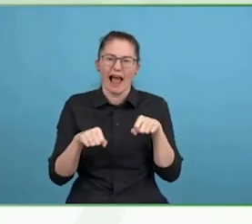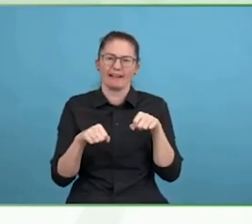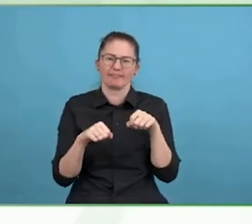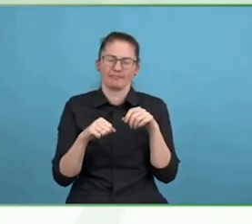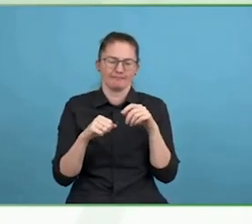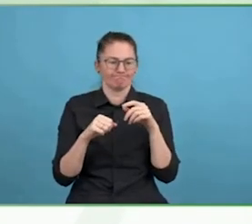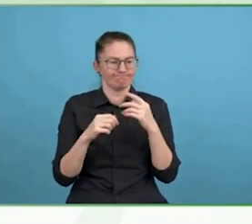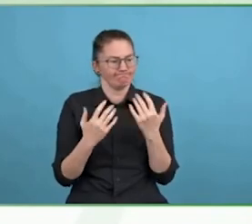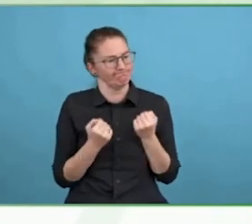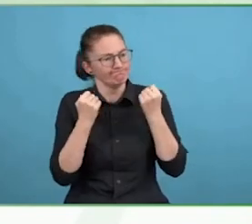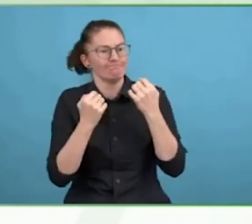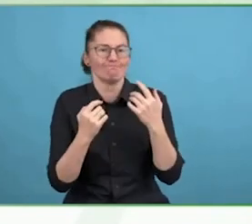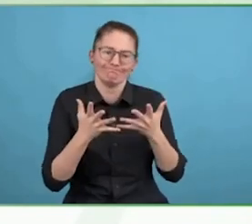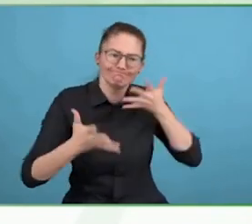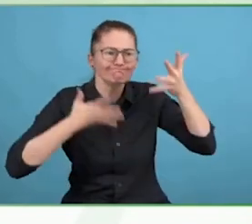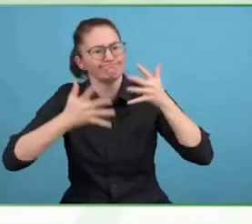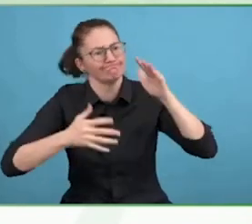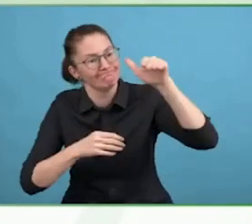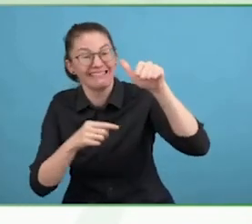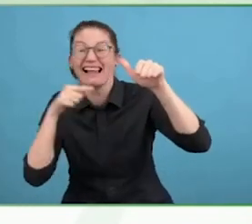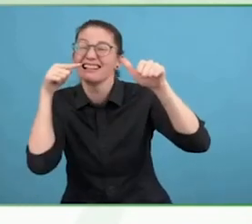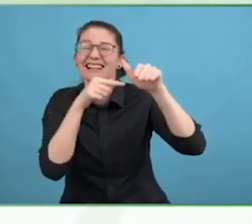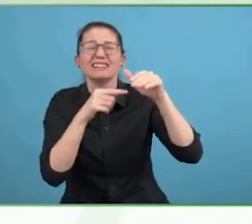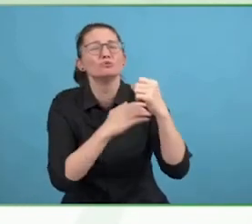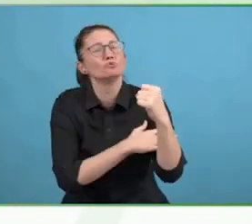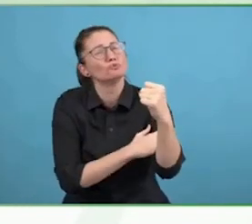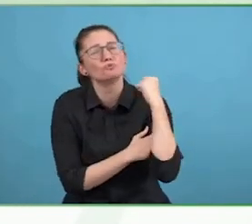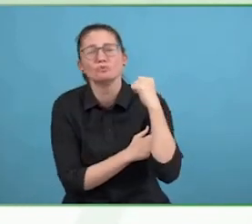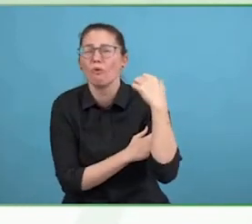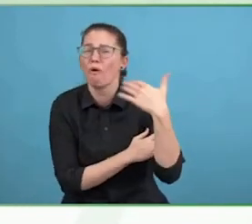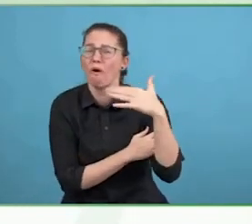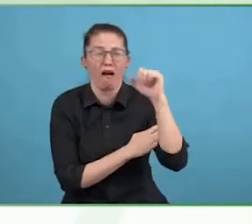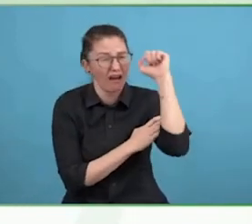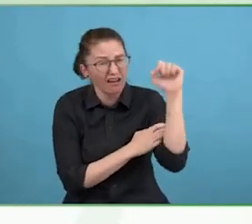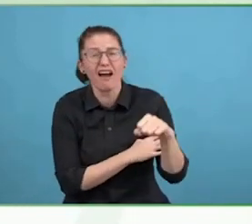Tell us when we are getting it wrong.